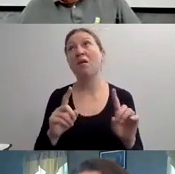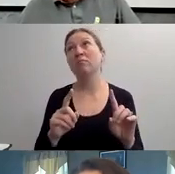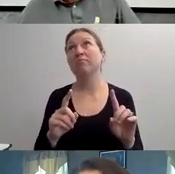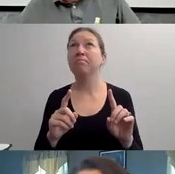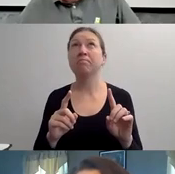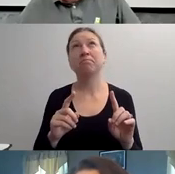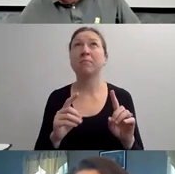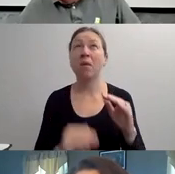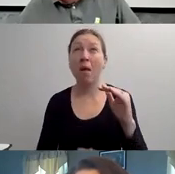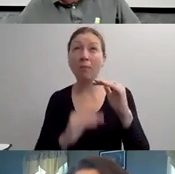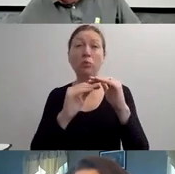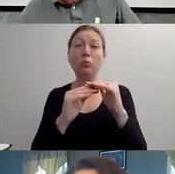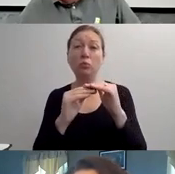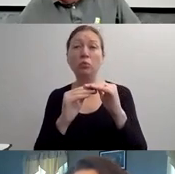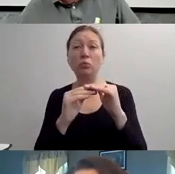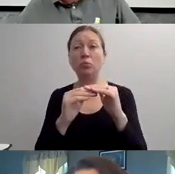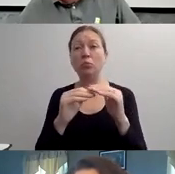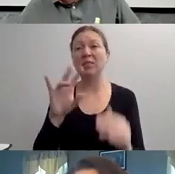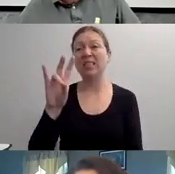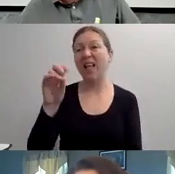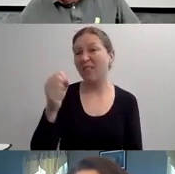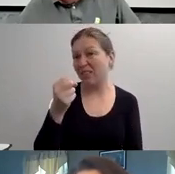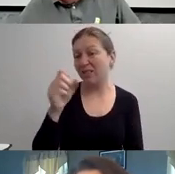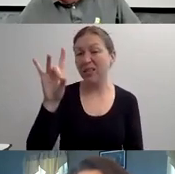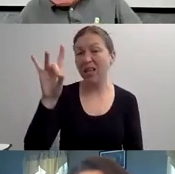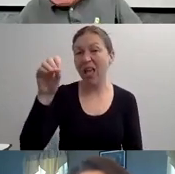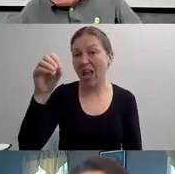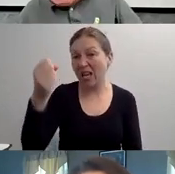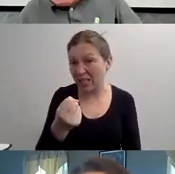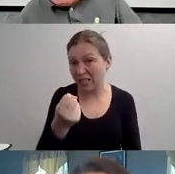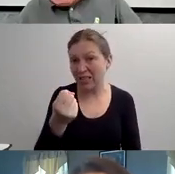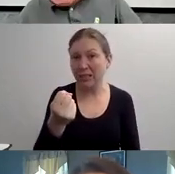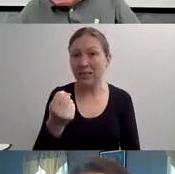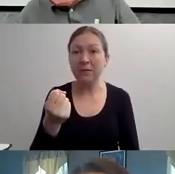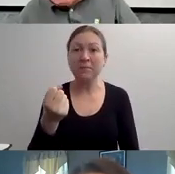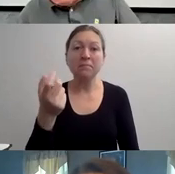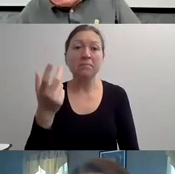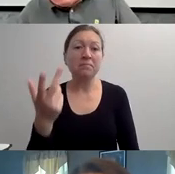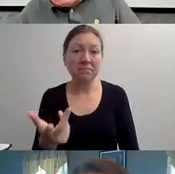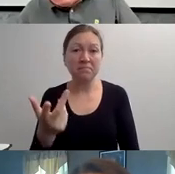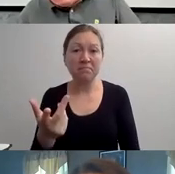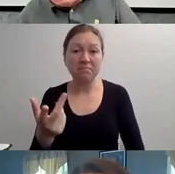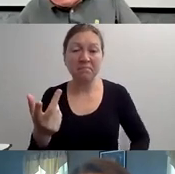WHY CAN'T YOU BE MORE LIKE TINY TIM. HE HAS ALWAYS SMILED.